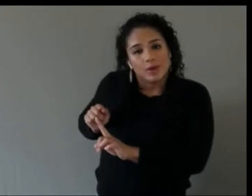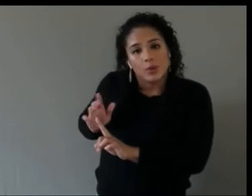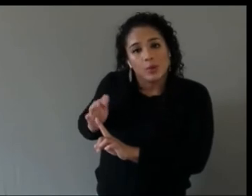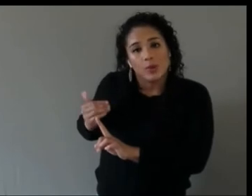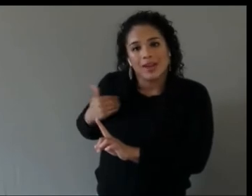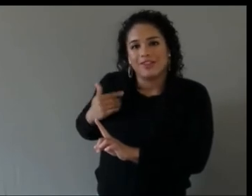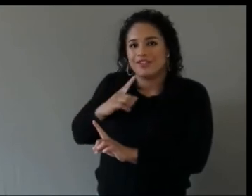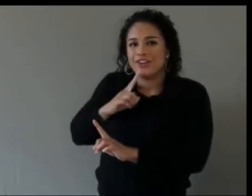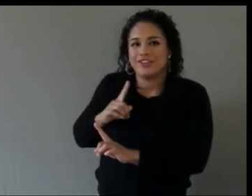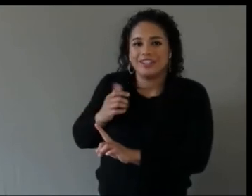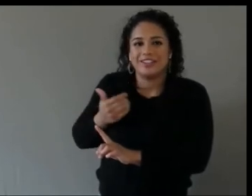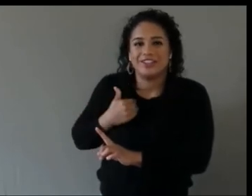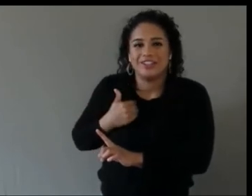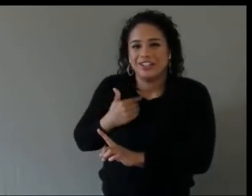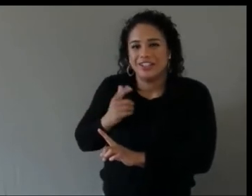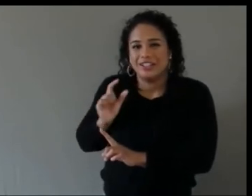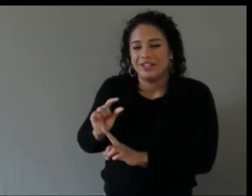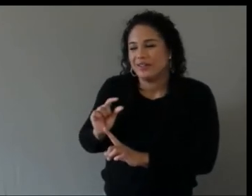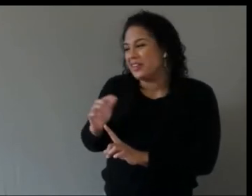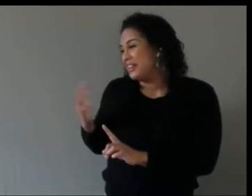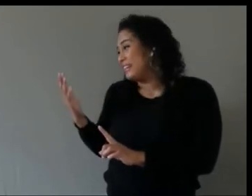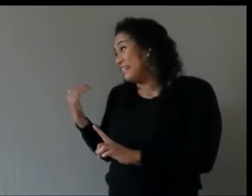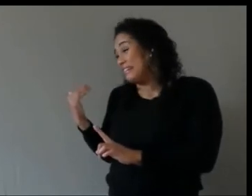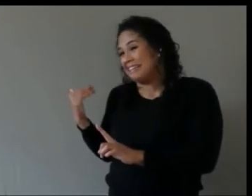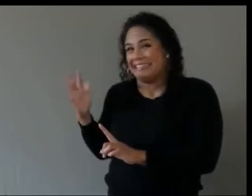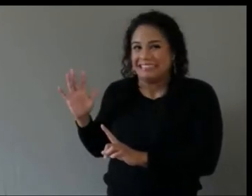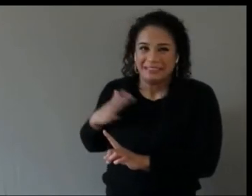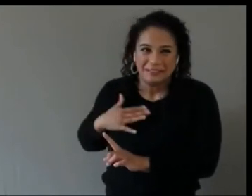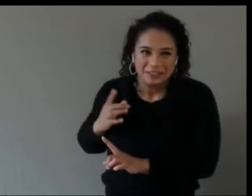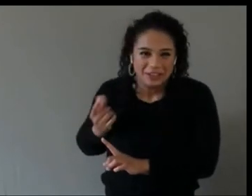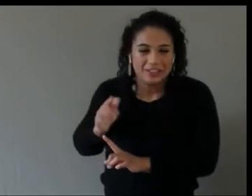hey. Very little, very little different.